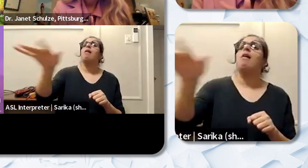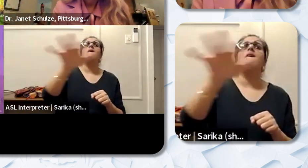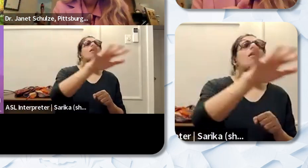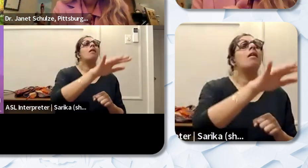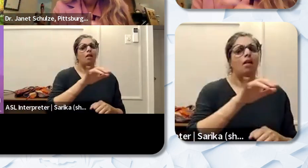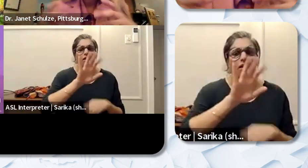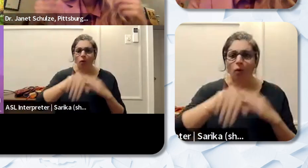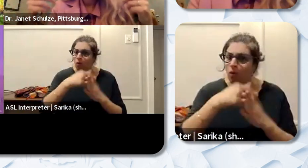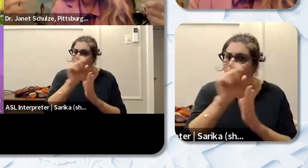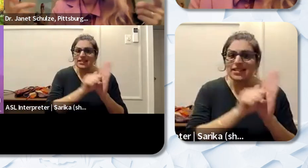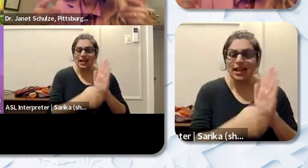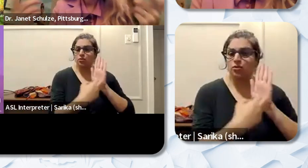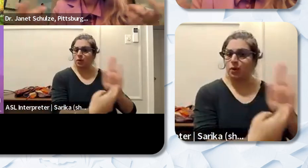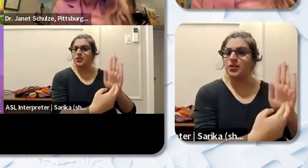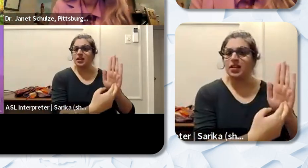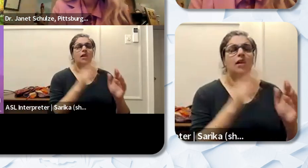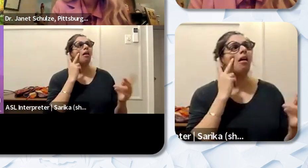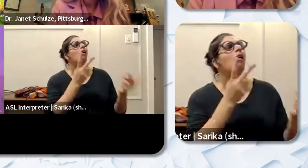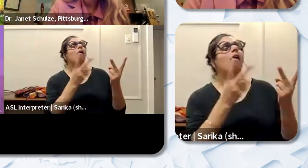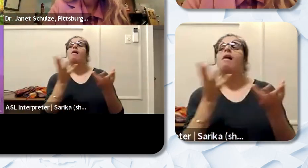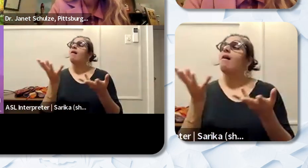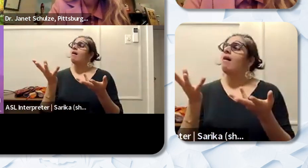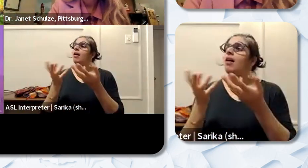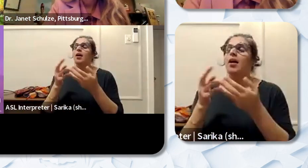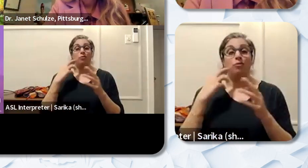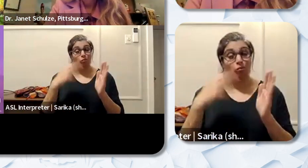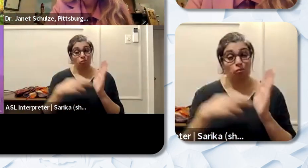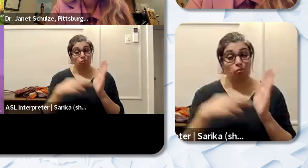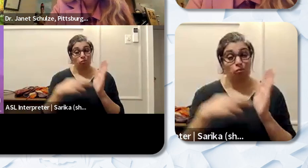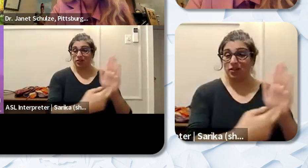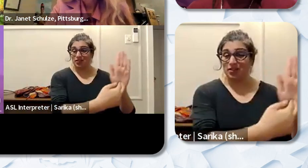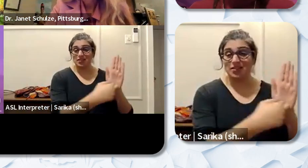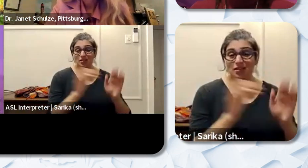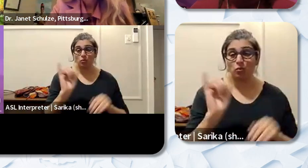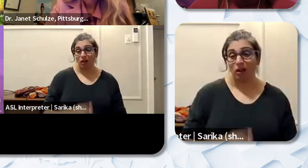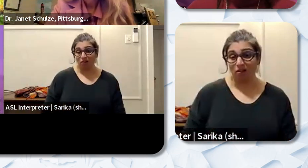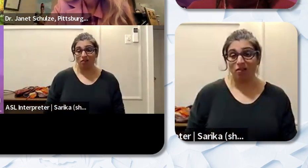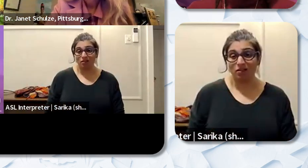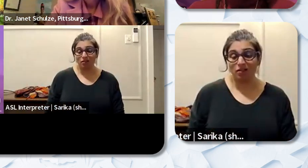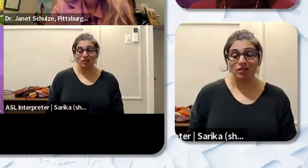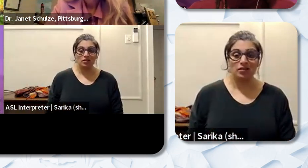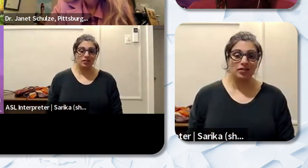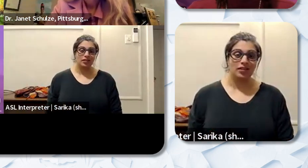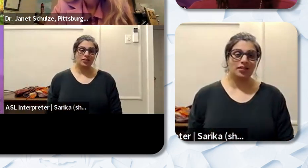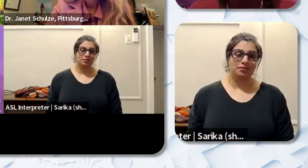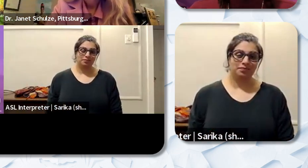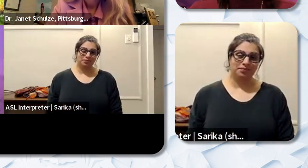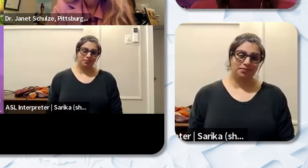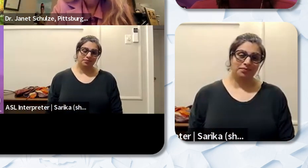that that they can look to as for role models as well. Dr. Jacquelyn Ollison Hmm yeah. Just I mean we've